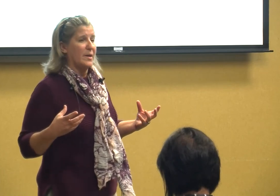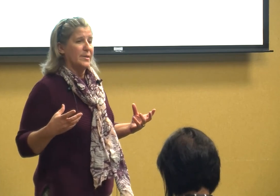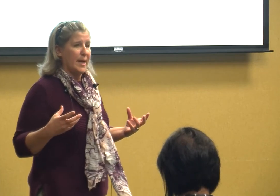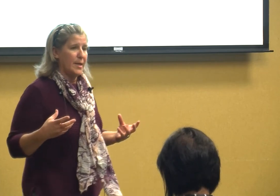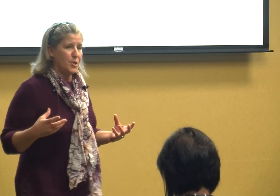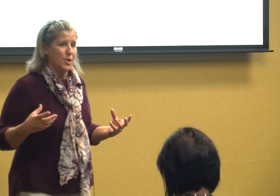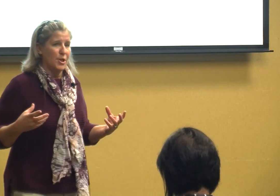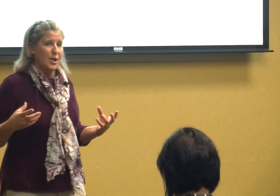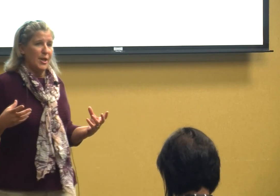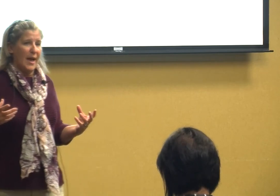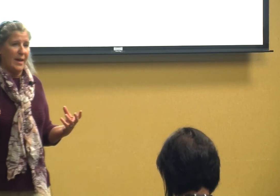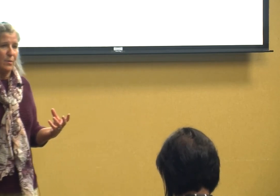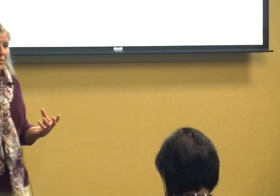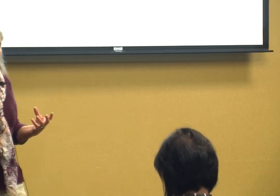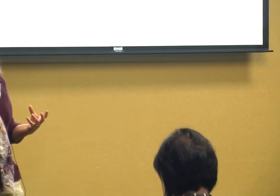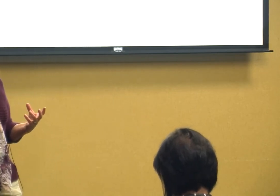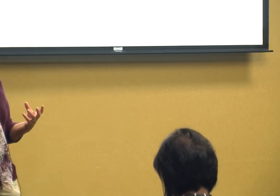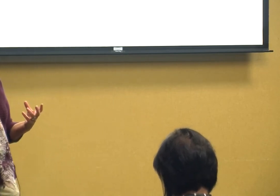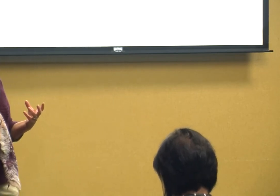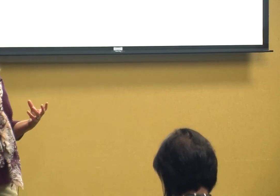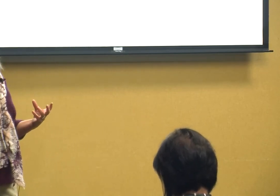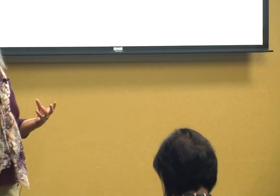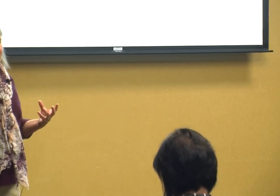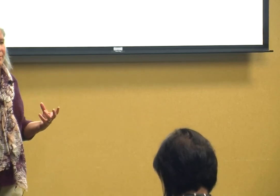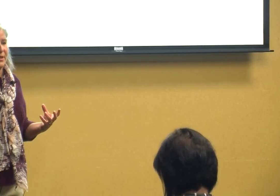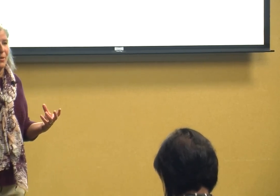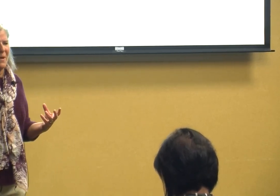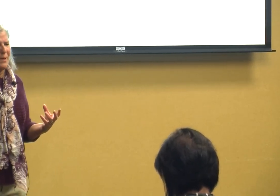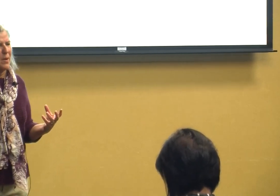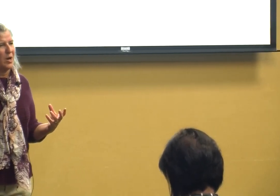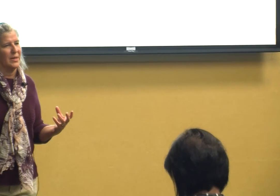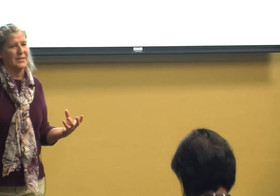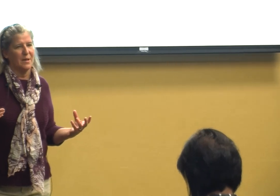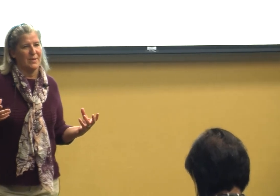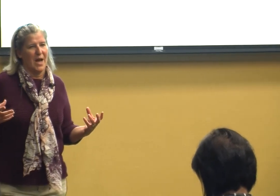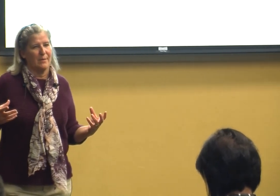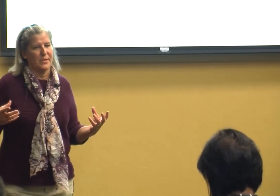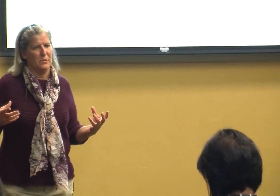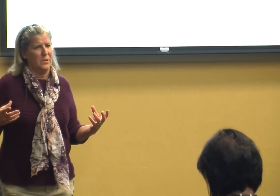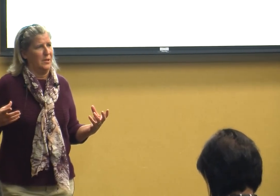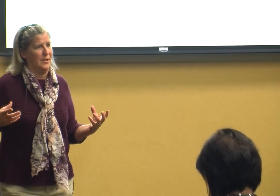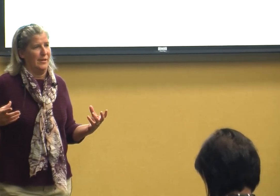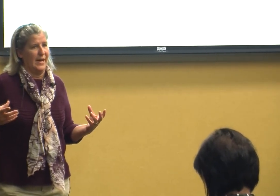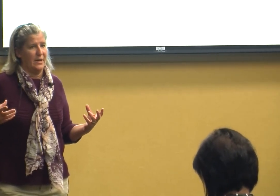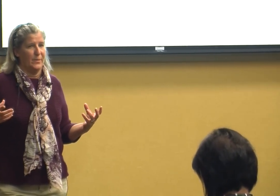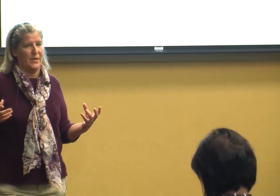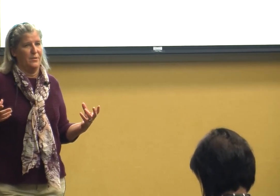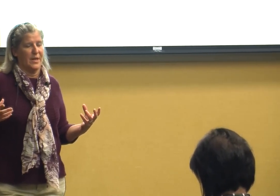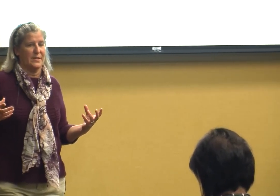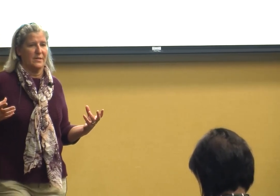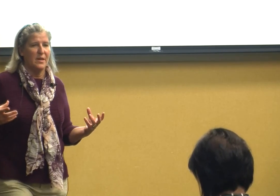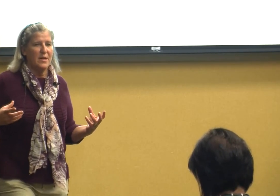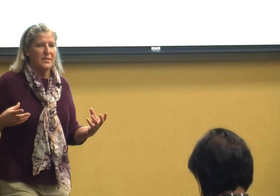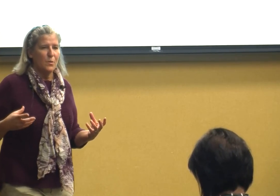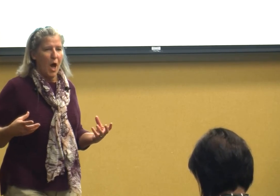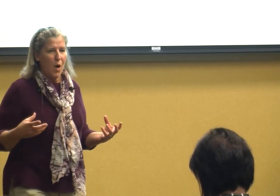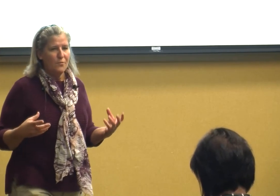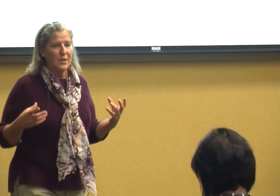to teach and it really is you know mind-boggling sometimes so uh how did we do this so hopefully